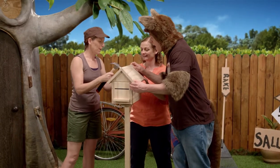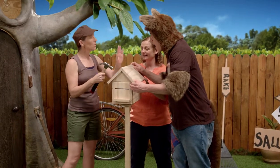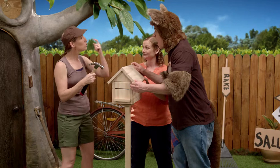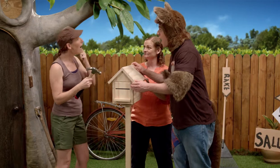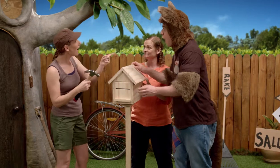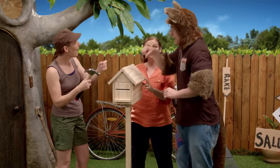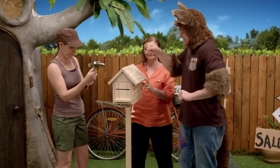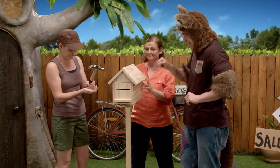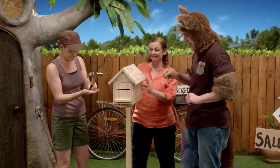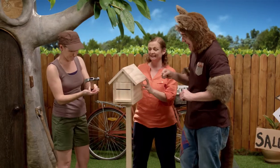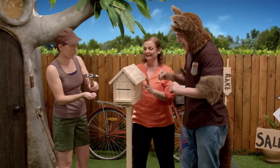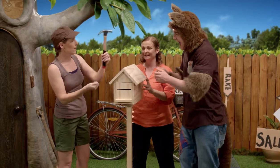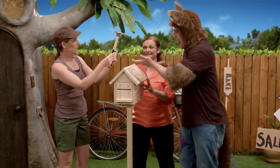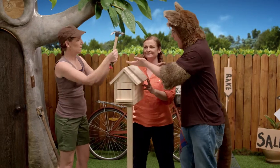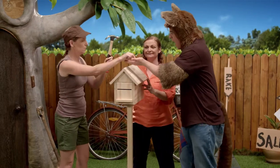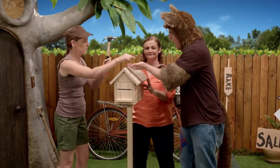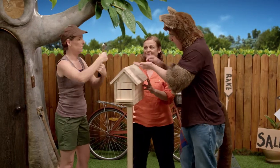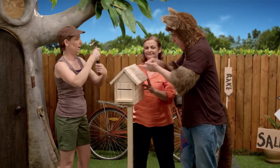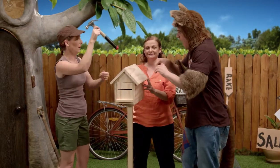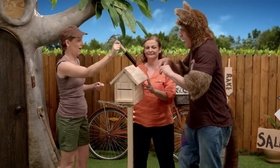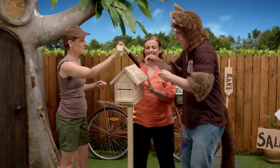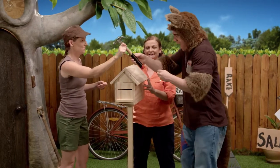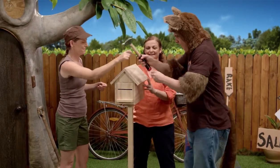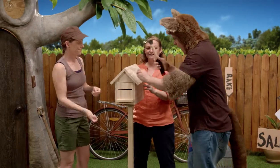One more. Would you like to try, Possum? Oh, yeah!